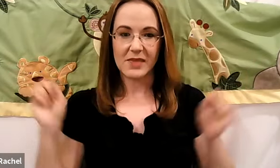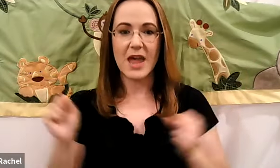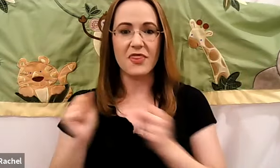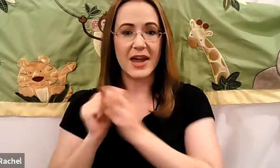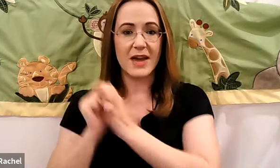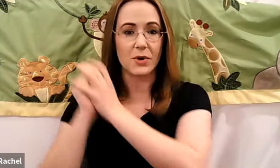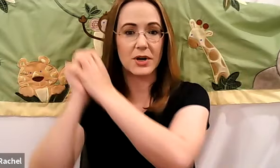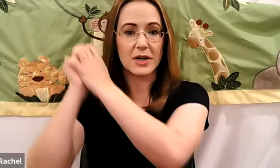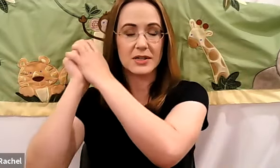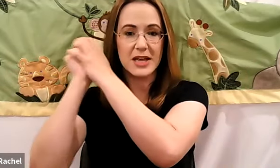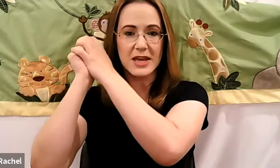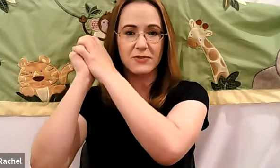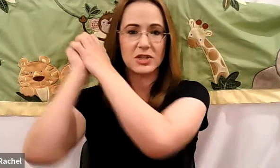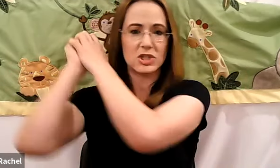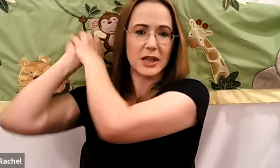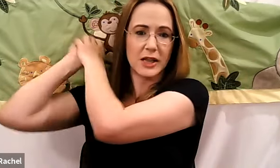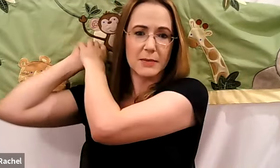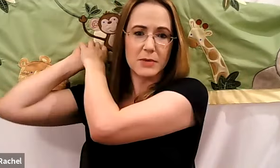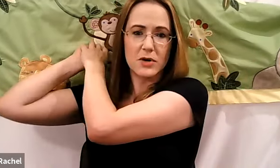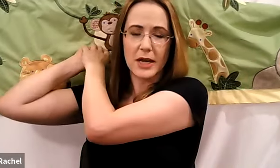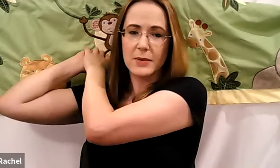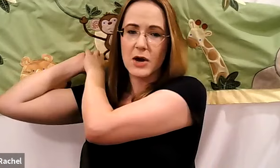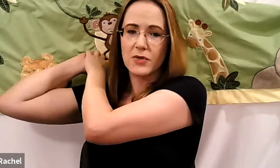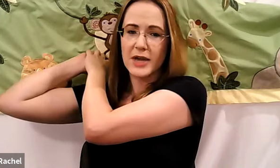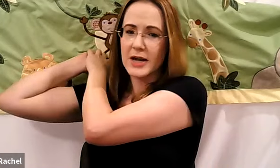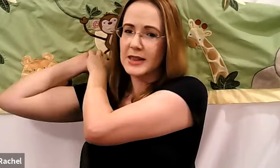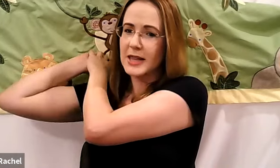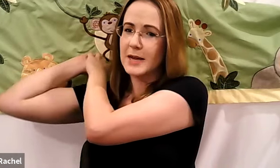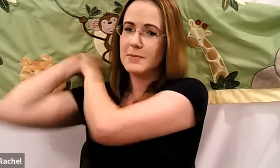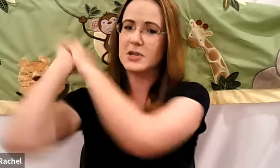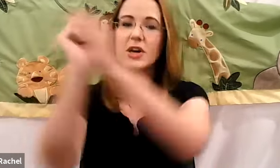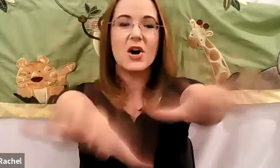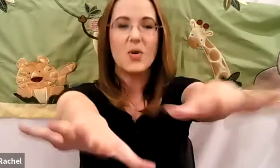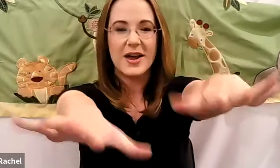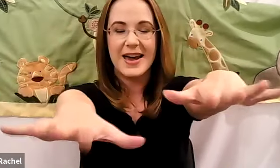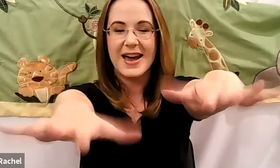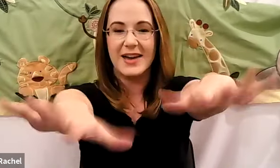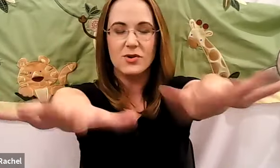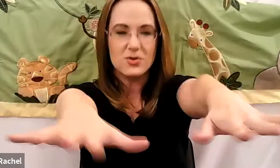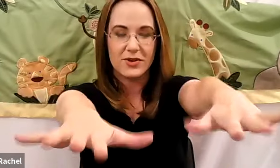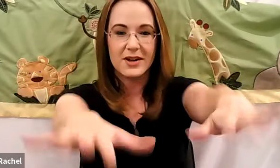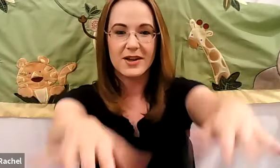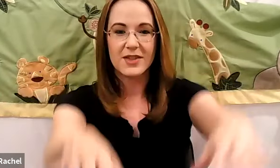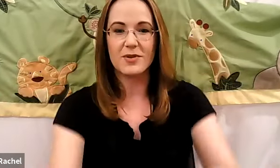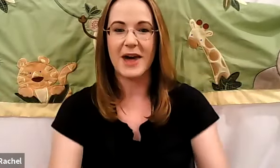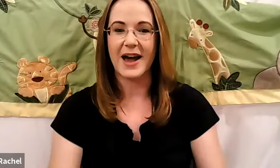Rachel: And then we're going to take that fish and let them go again. Here we go. Then I let him go again. Oh, through him back.